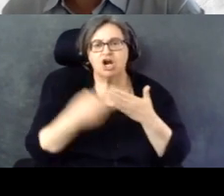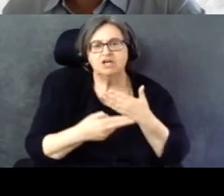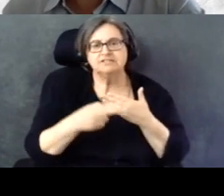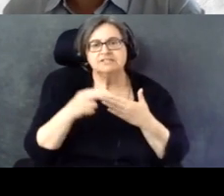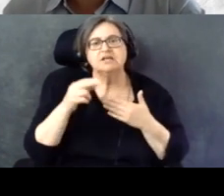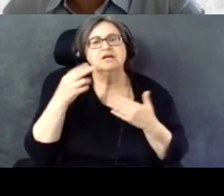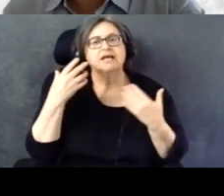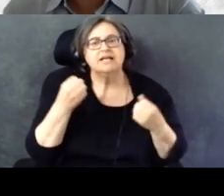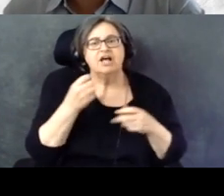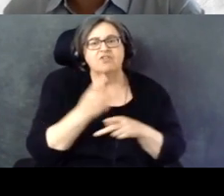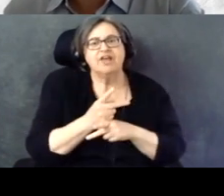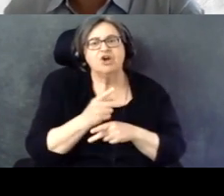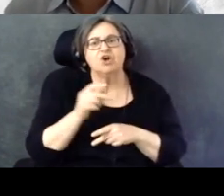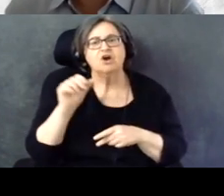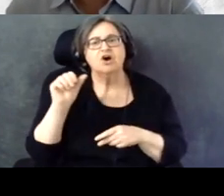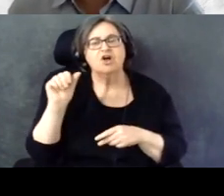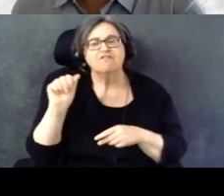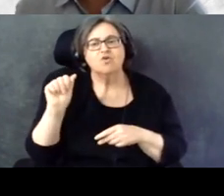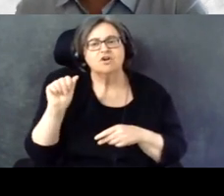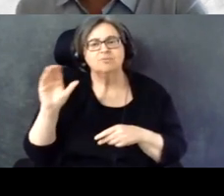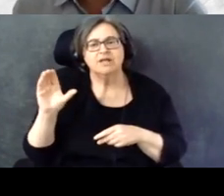impact on people with disabilities.